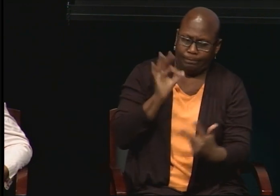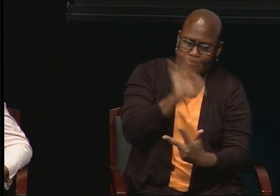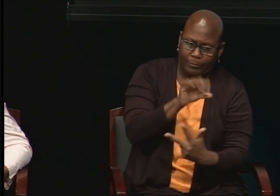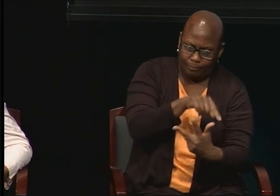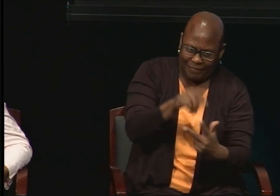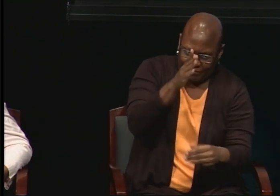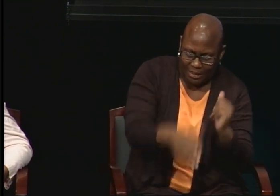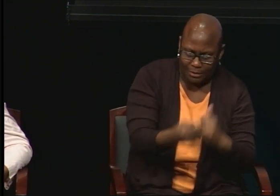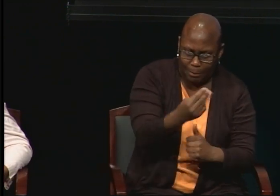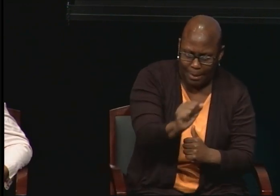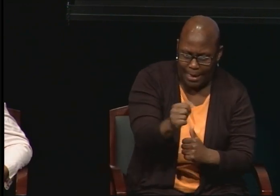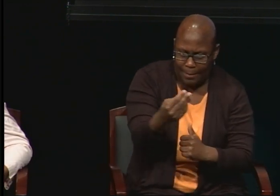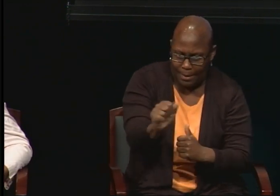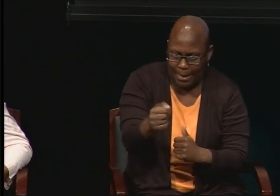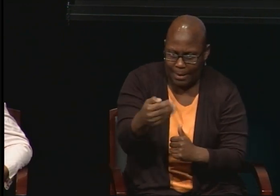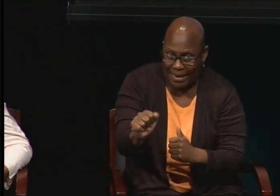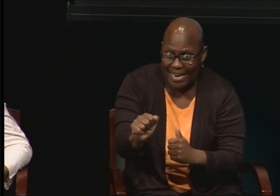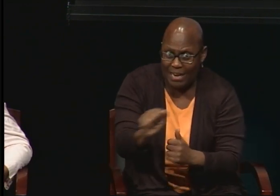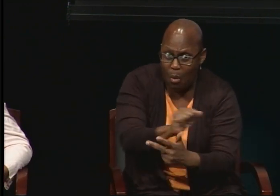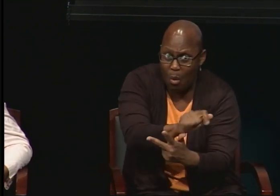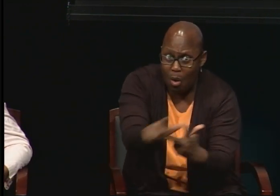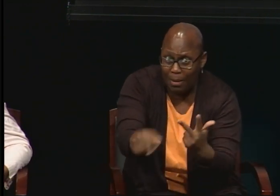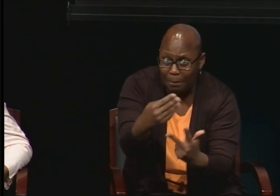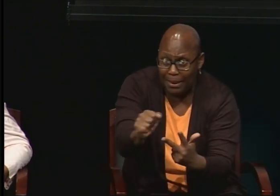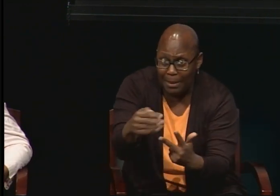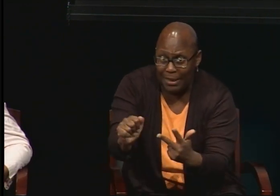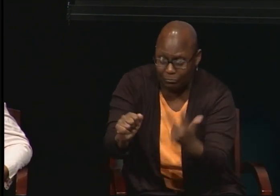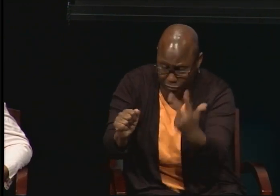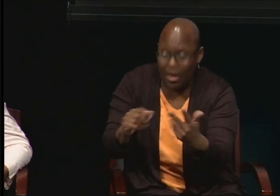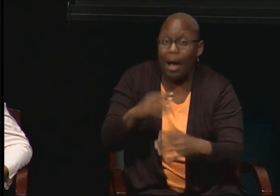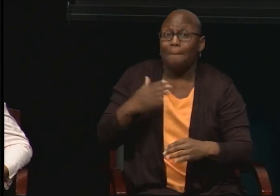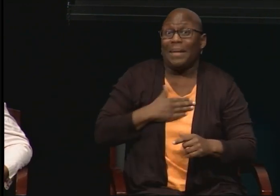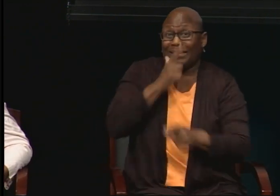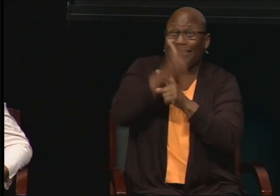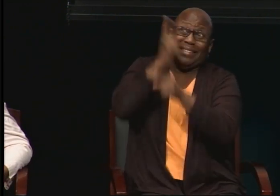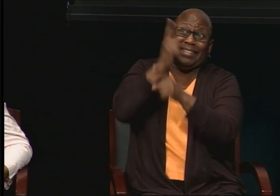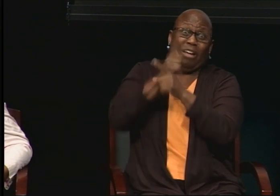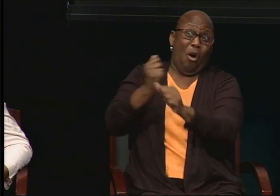finishing everything that I've ever done who has been there for me throughout everything